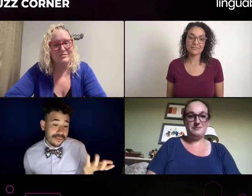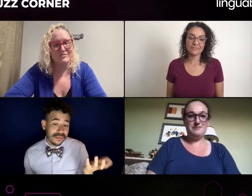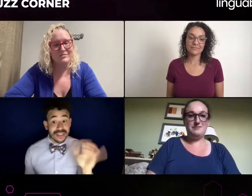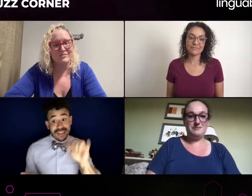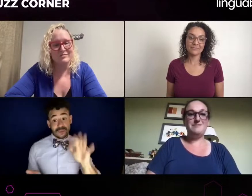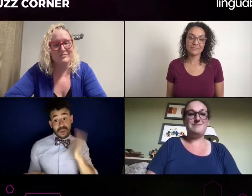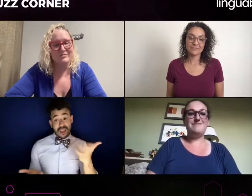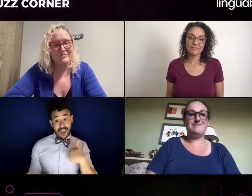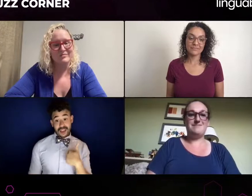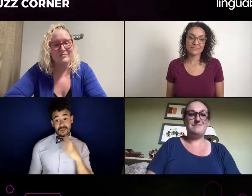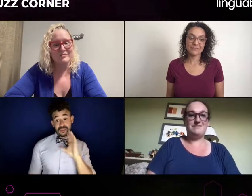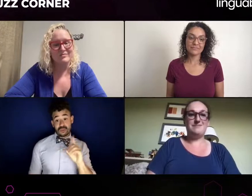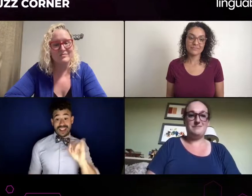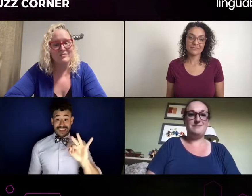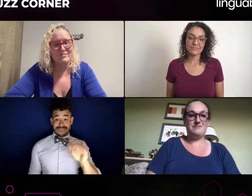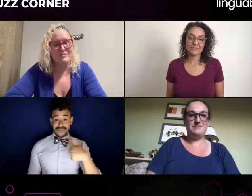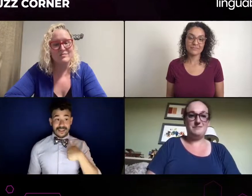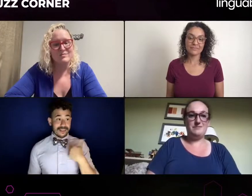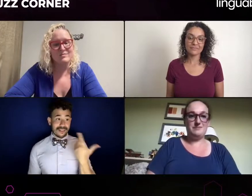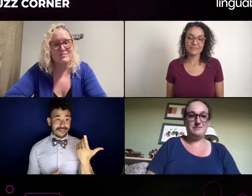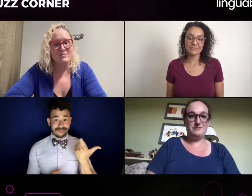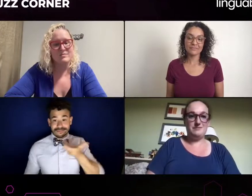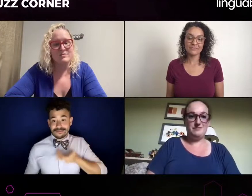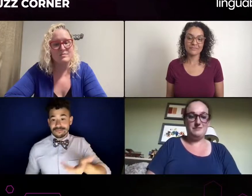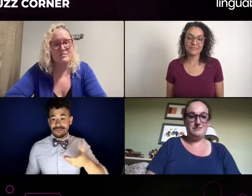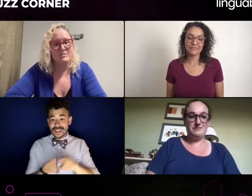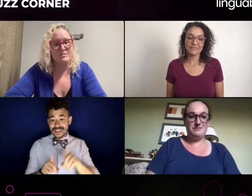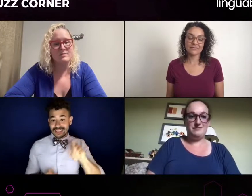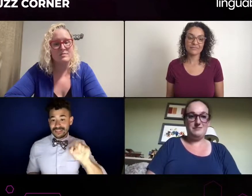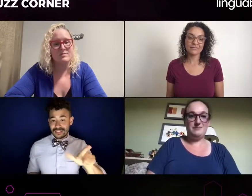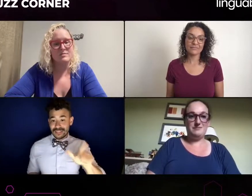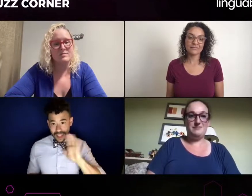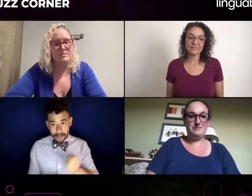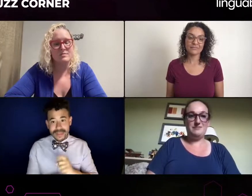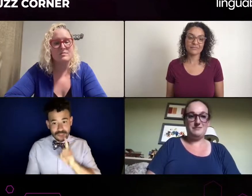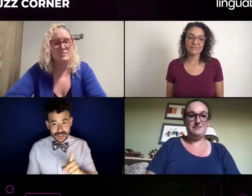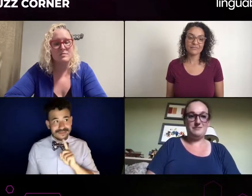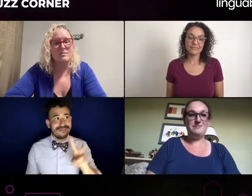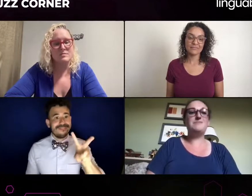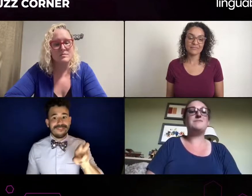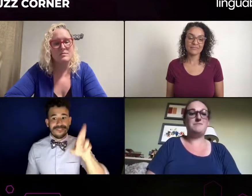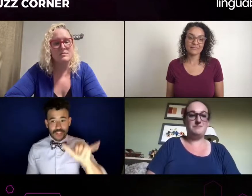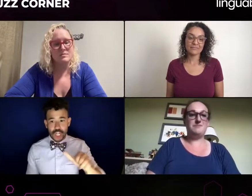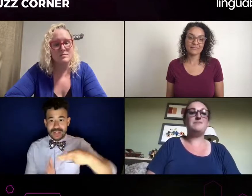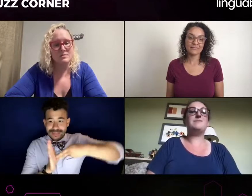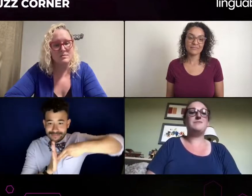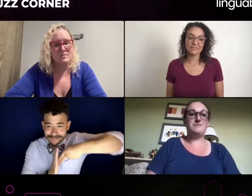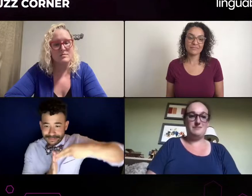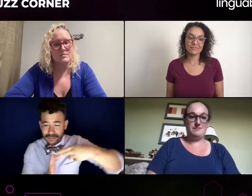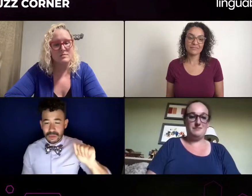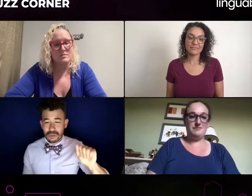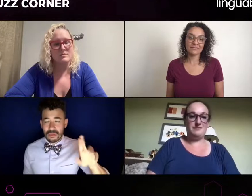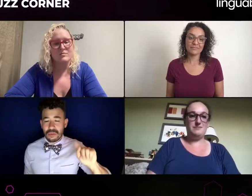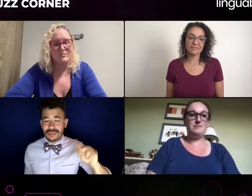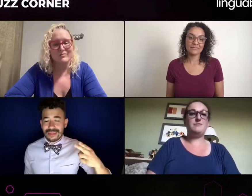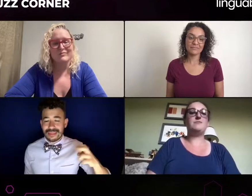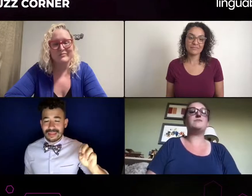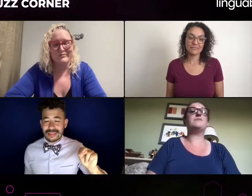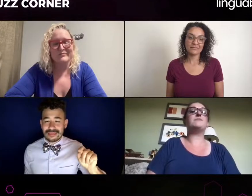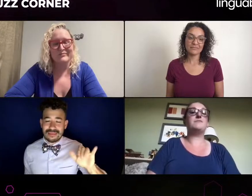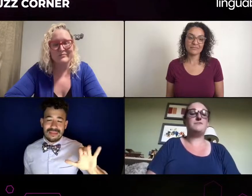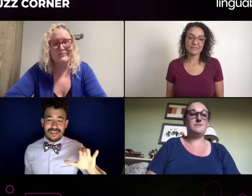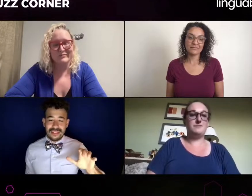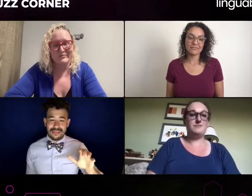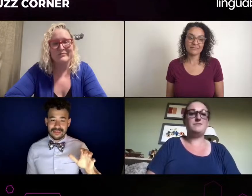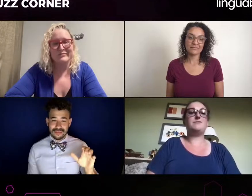Hello.